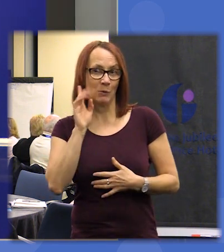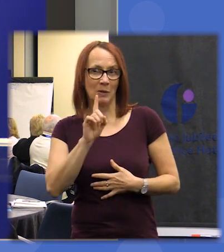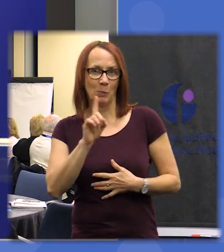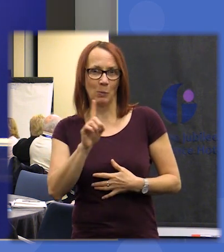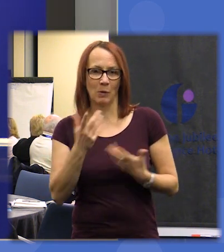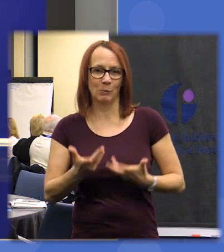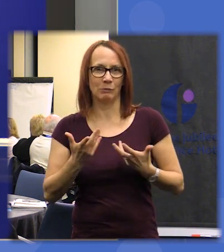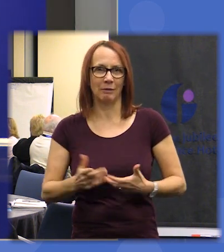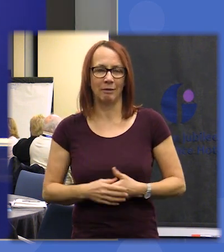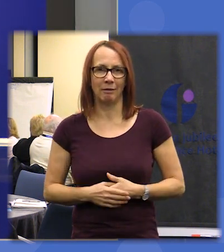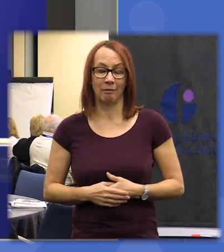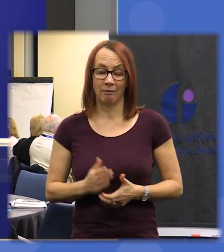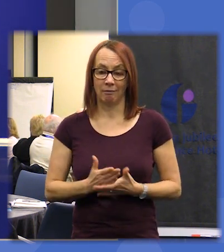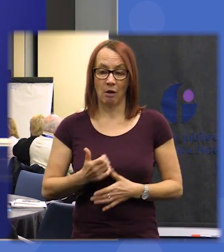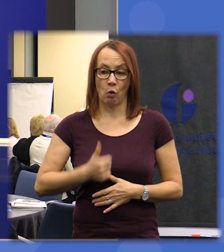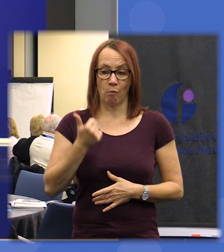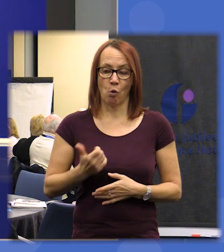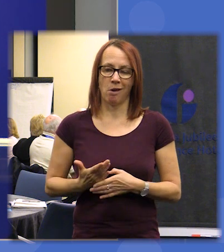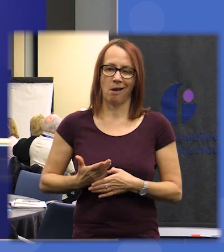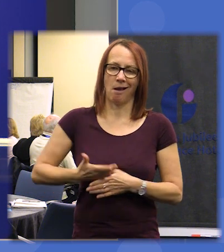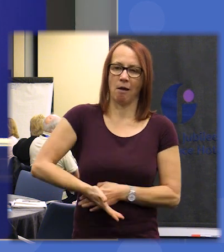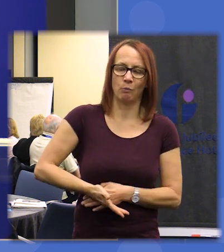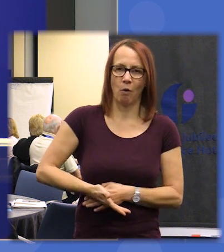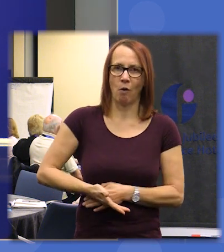it's gonna be a hard-working morning but I sincerely hope you enjoy it and I